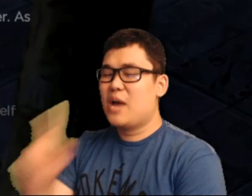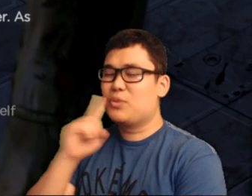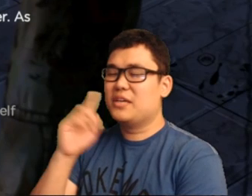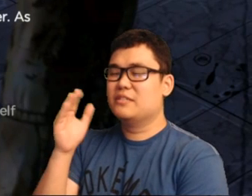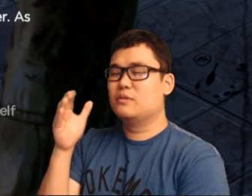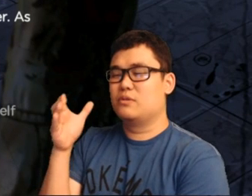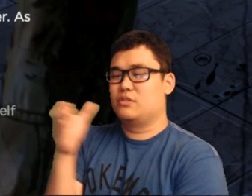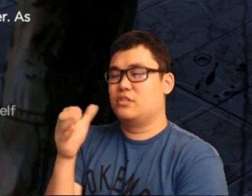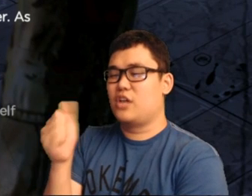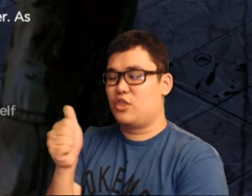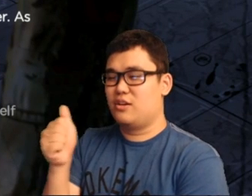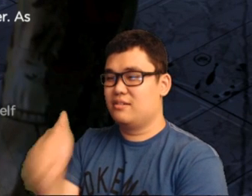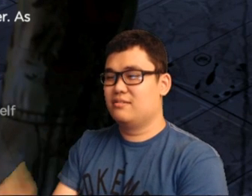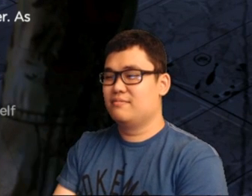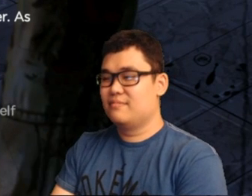I think going together (community) is better.